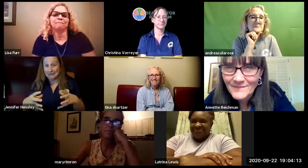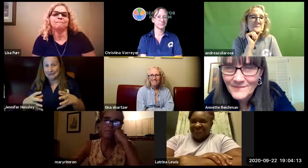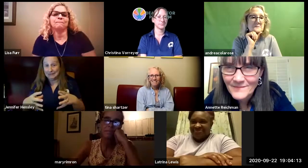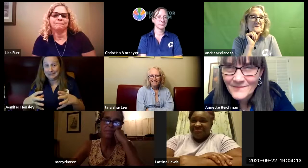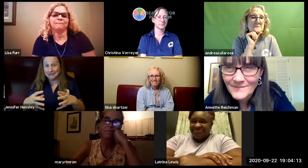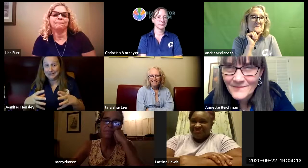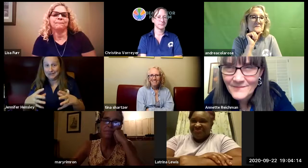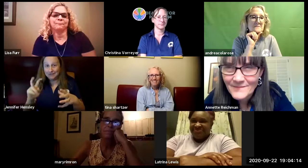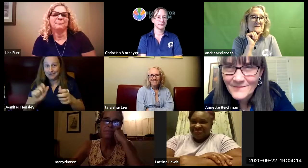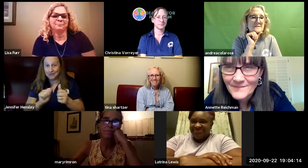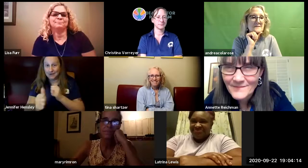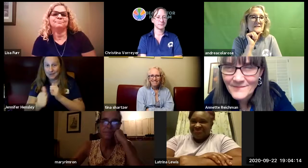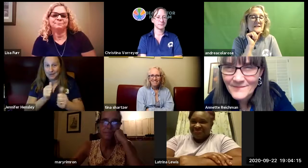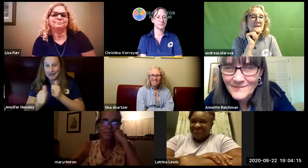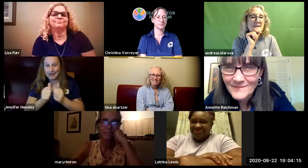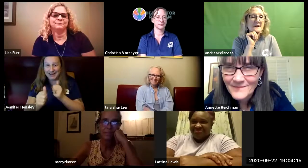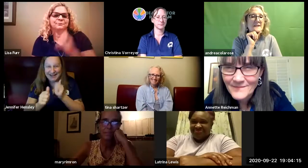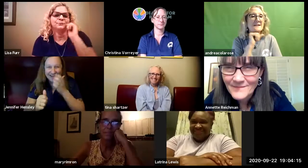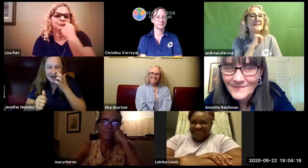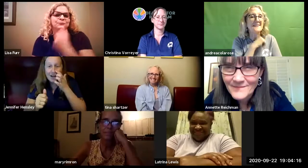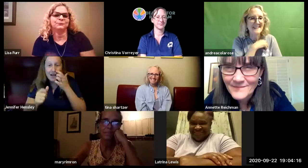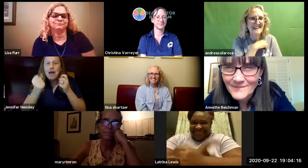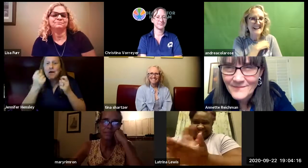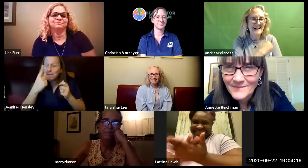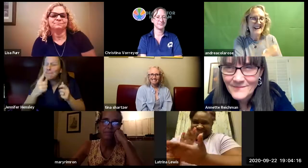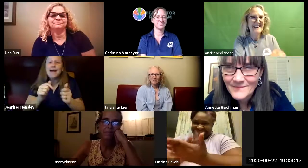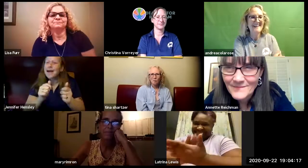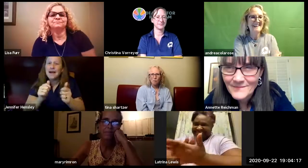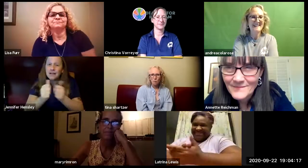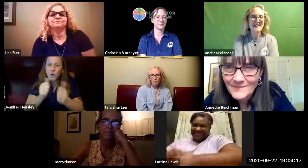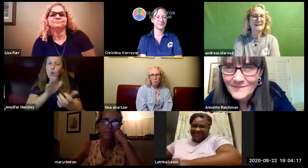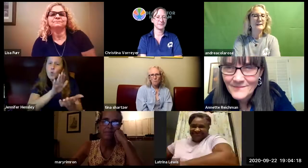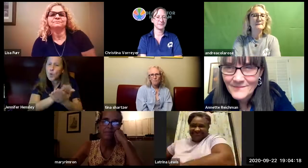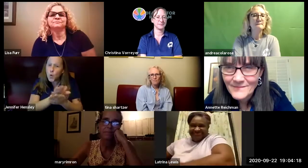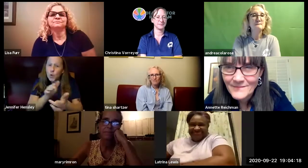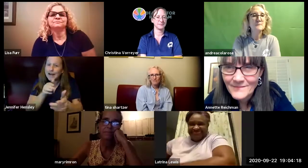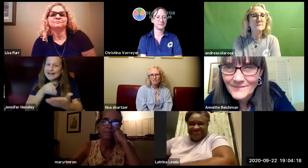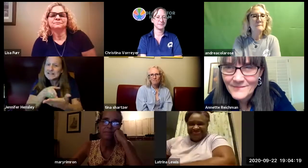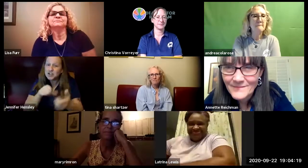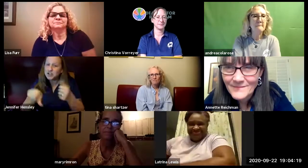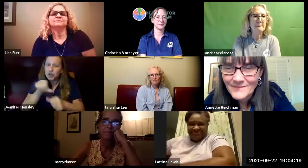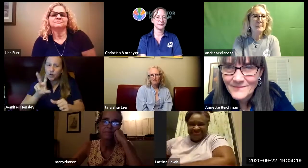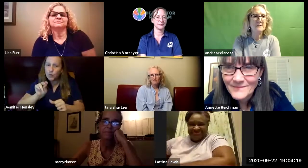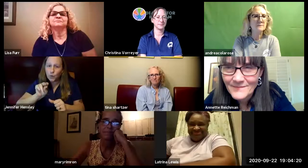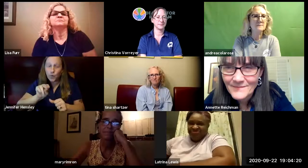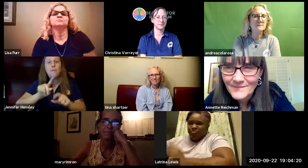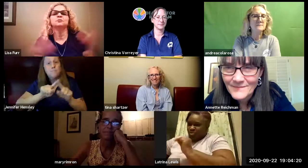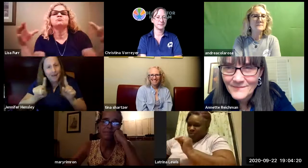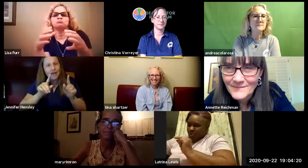so that's the first time we